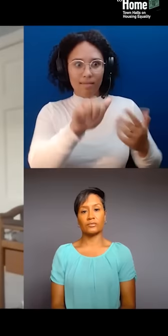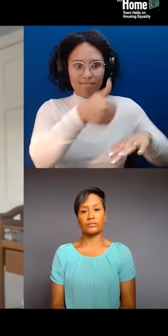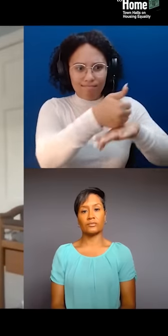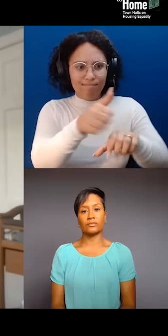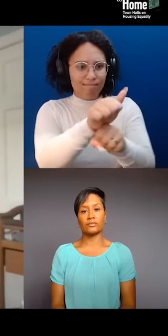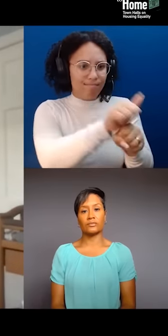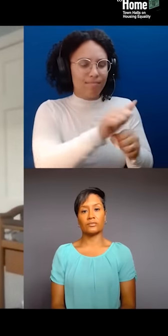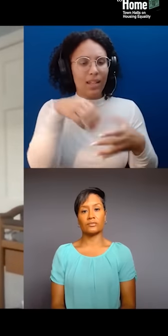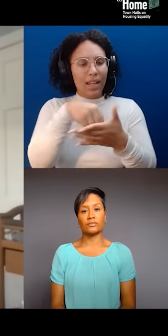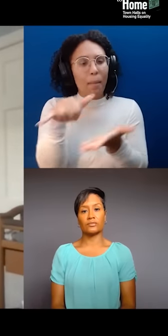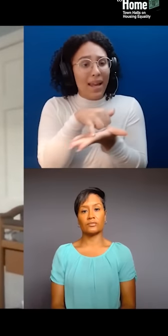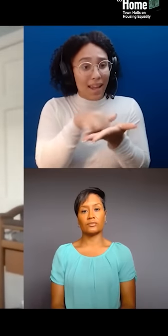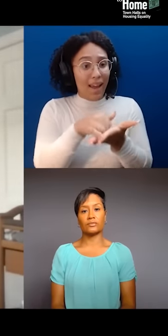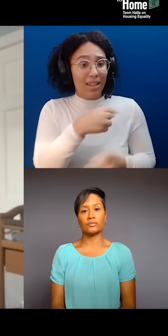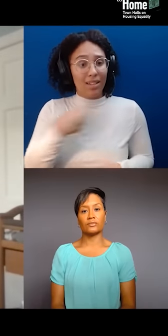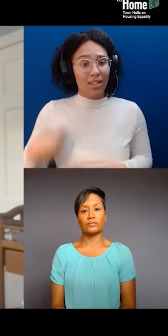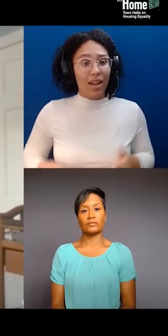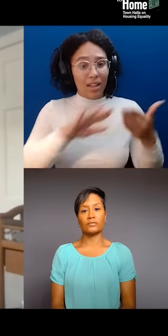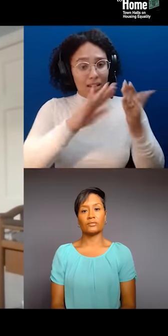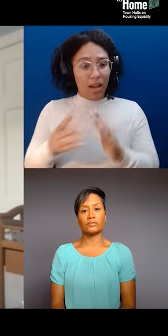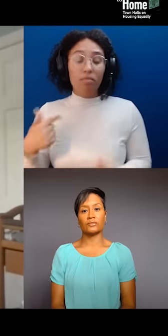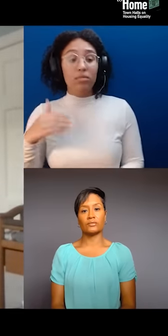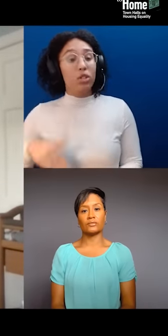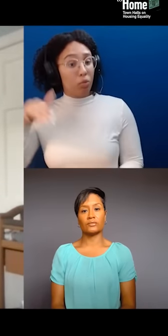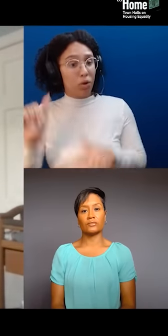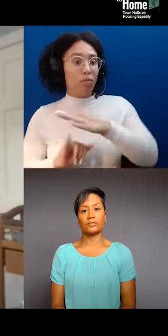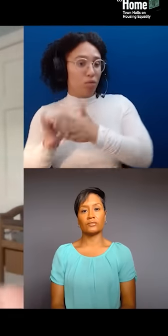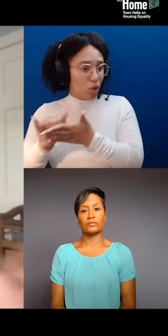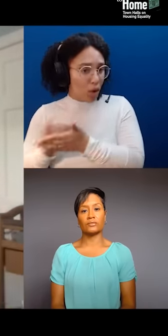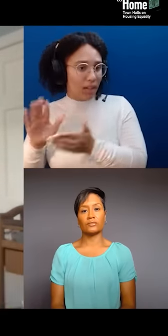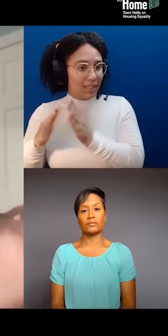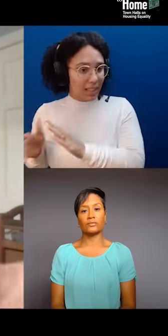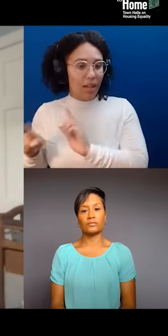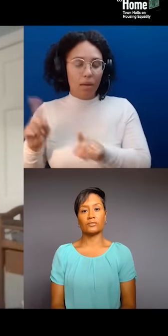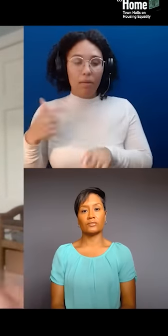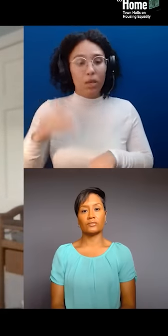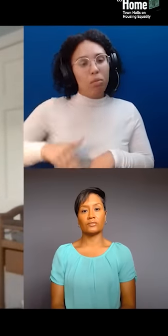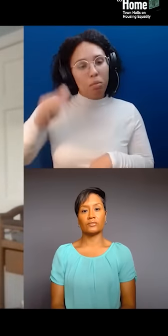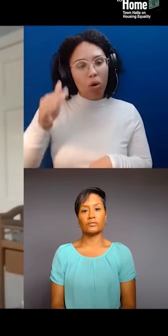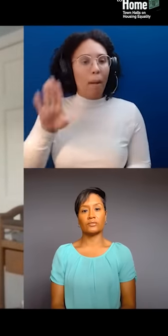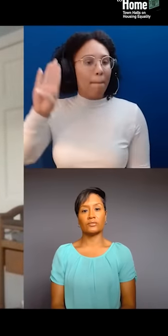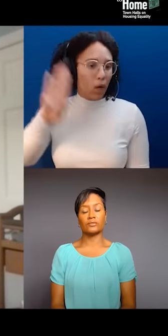and I was, you know, raised in the Brooklyn's Chinatown, but, you know, went between and still go between Brooklyn